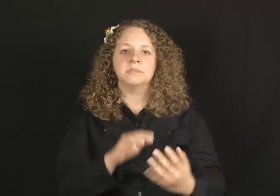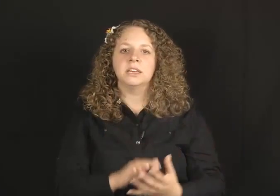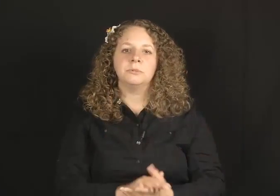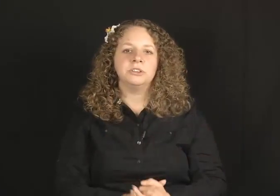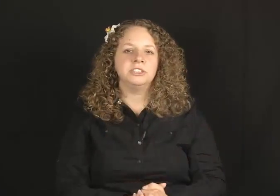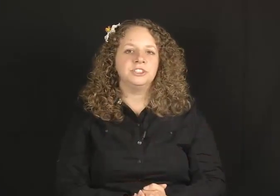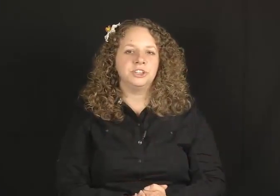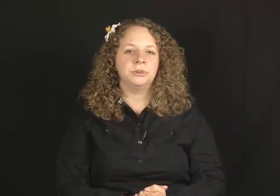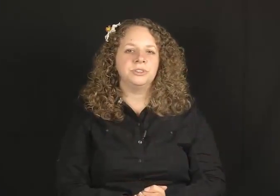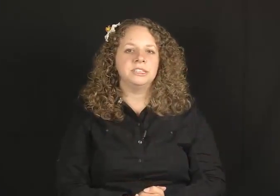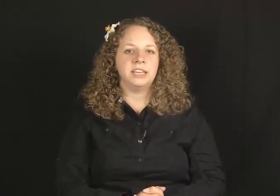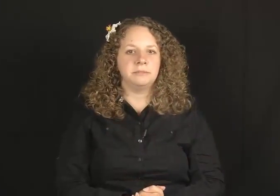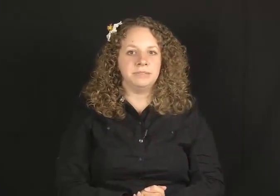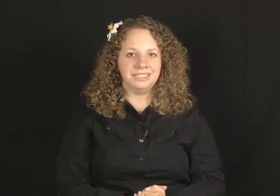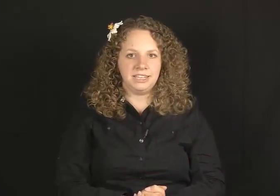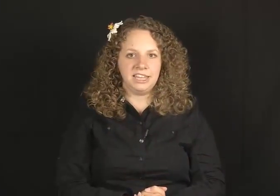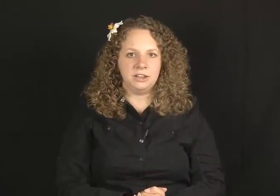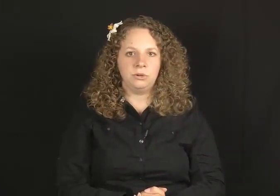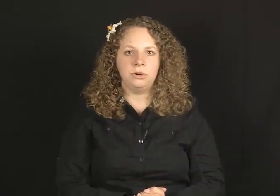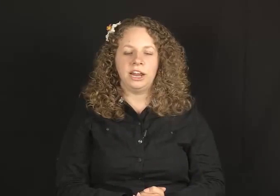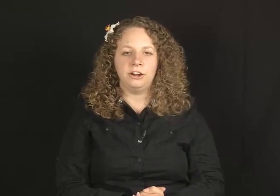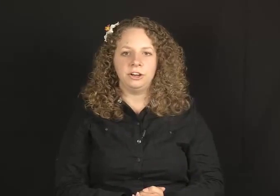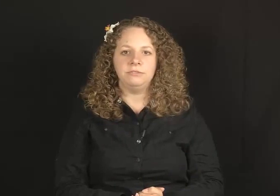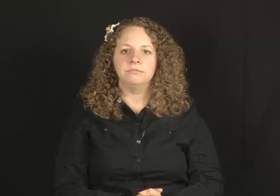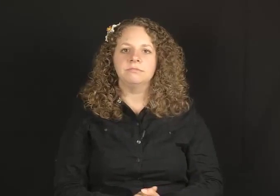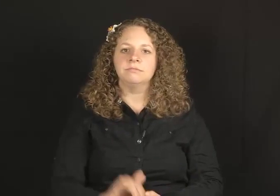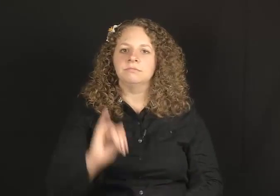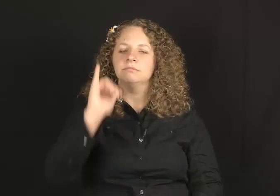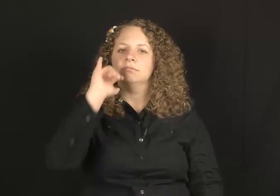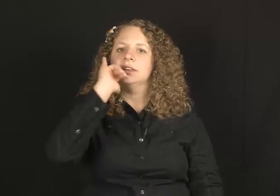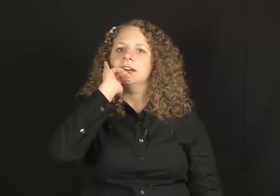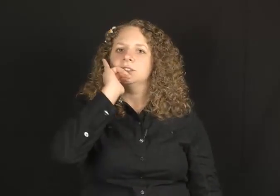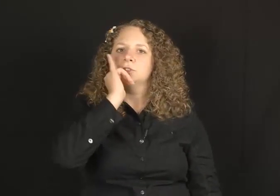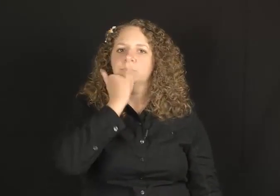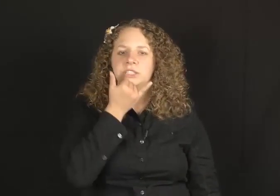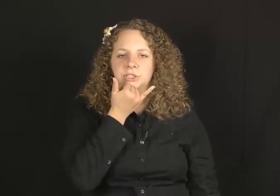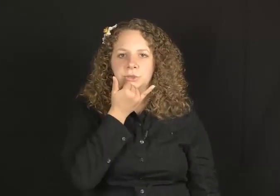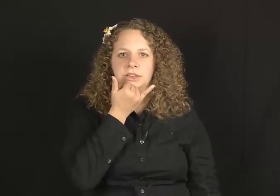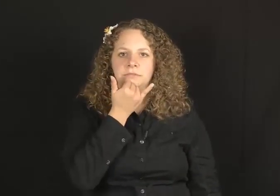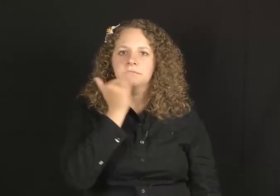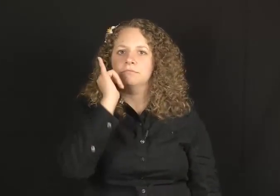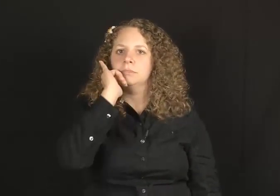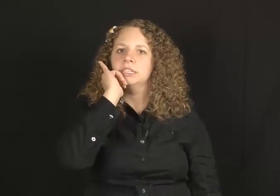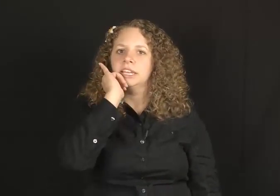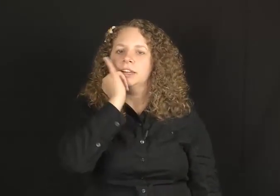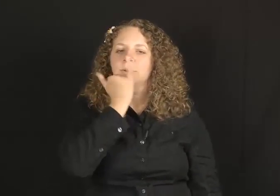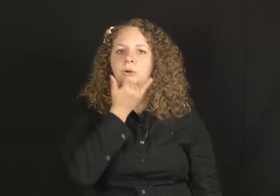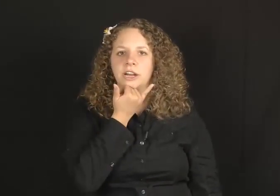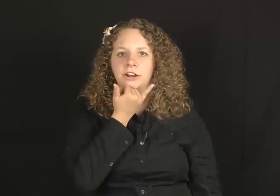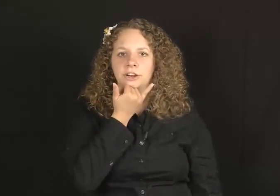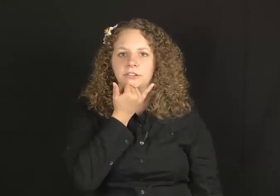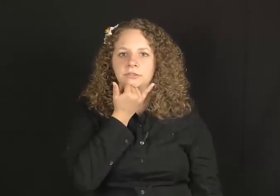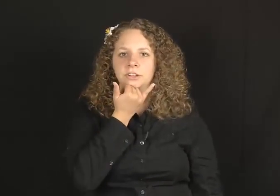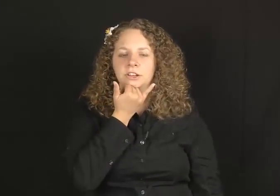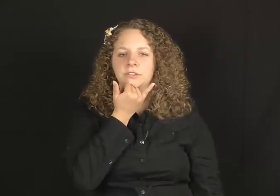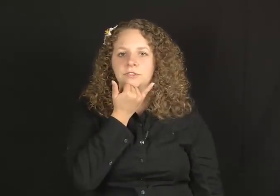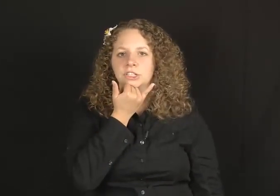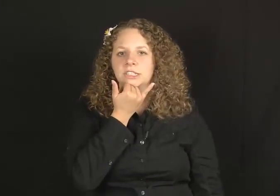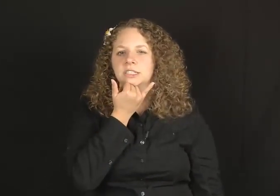I'm going to show you the sign MISTAKE/ERROR it has a twist to it, MISTAKE or ERROR verses